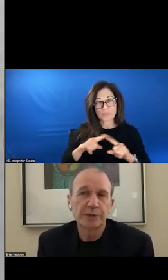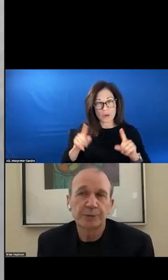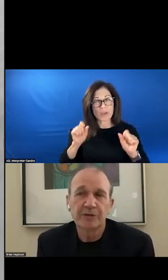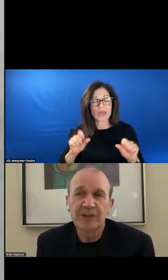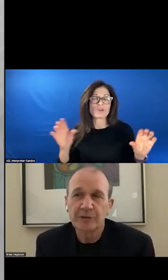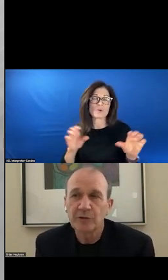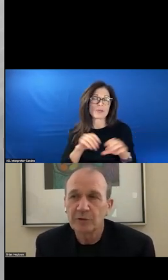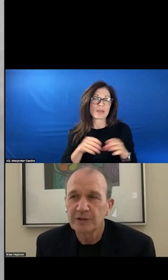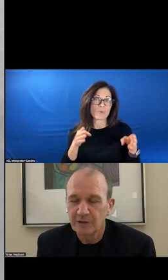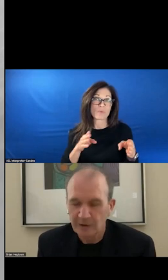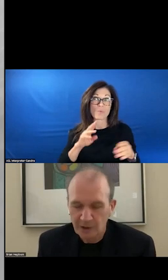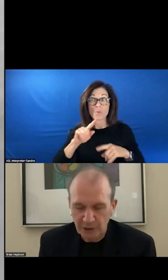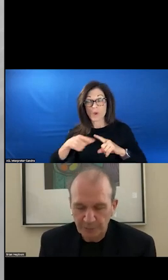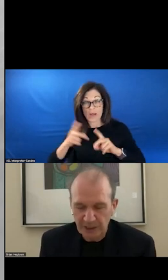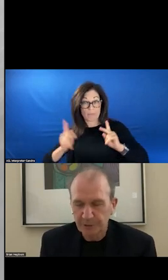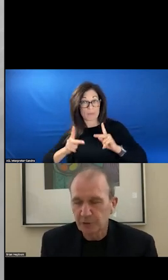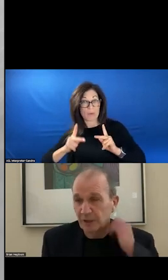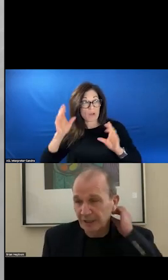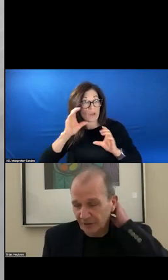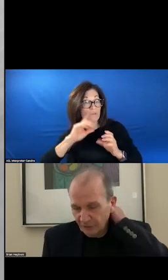WHEN THEY SEEK IT, THEY WILL BE ABLE TO ACCESS